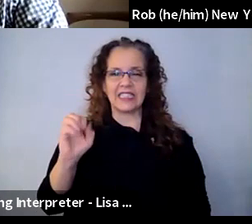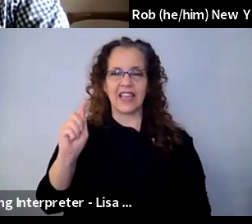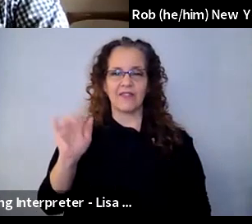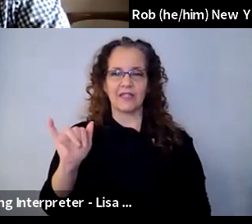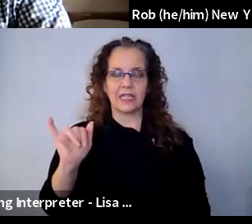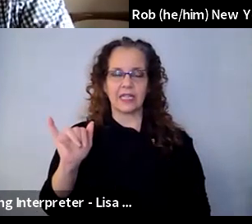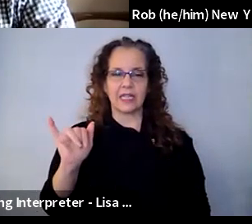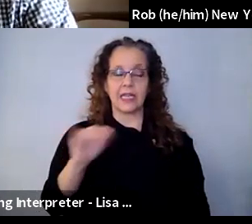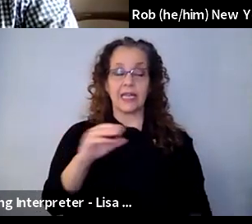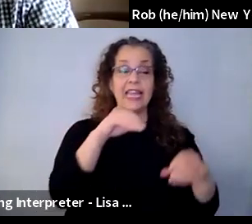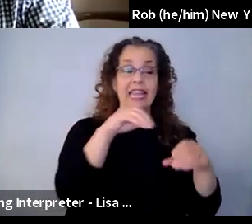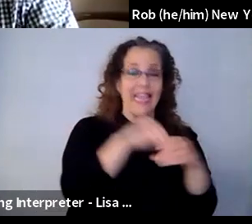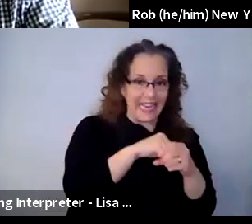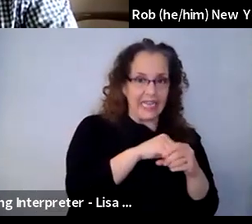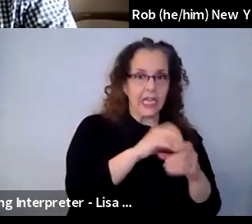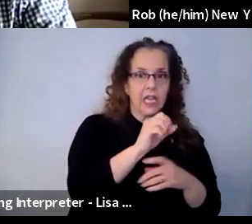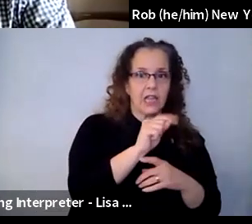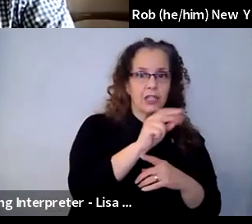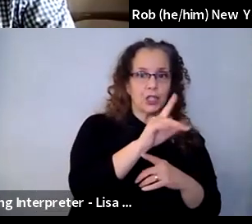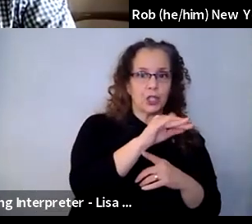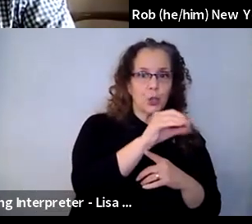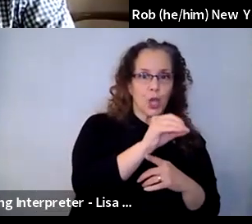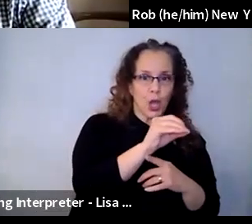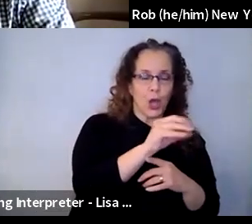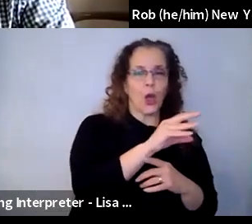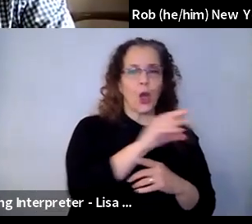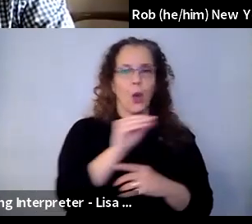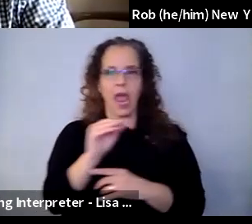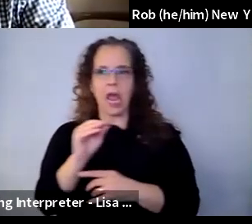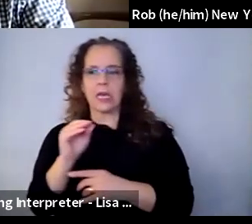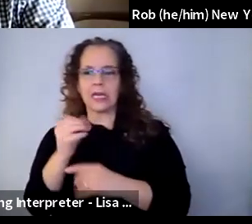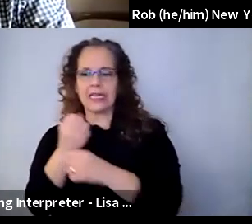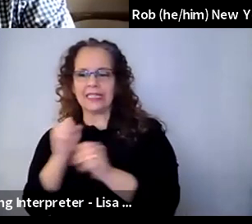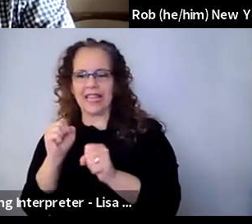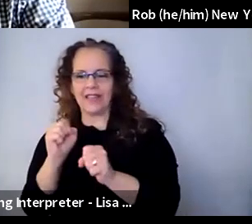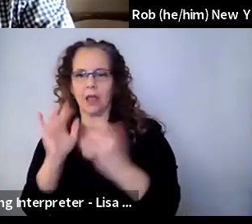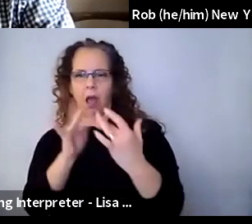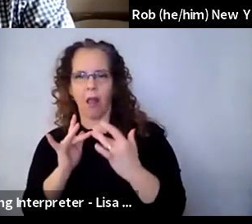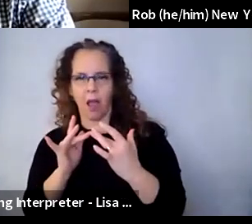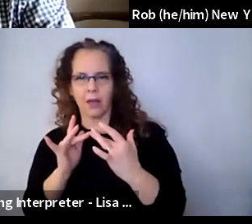And I'm encountering, I'm trying to figure out how to create a